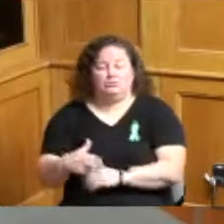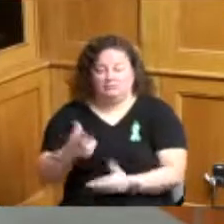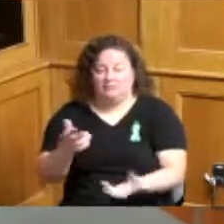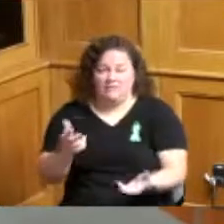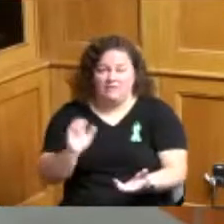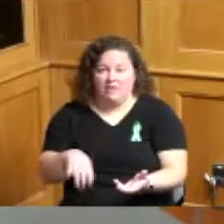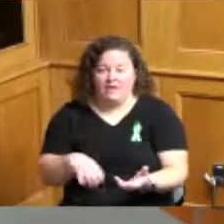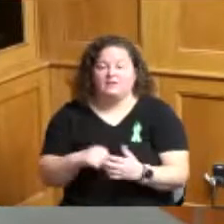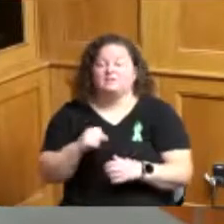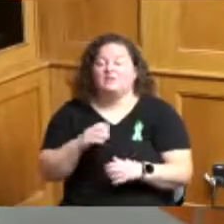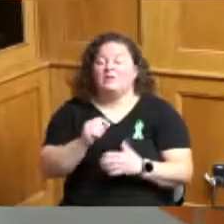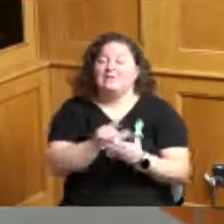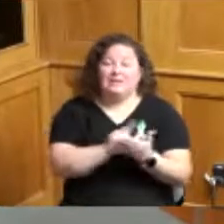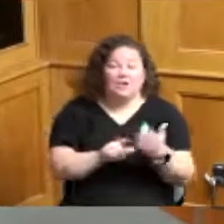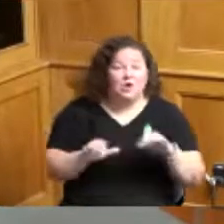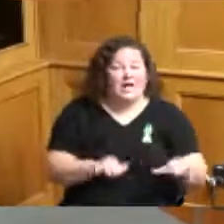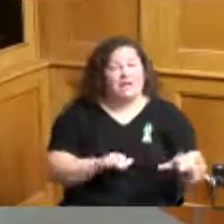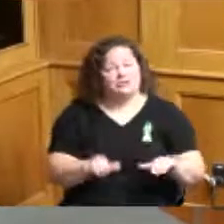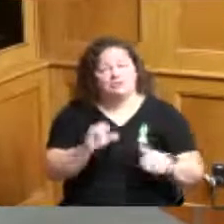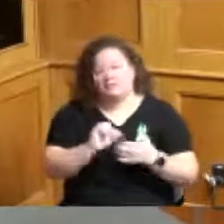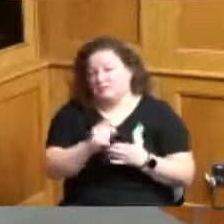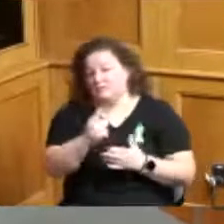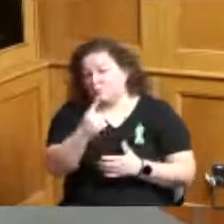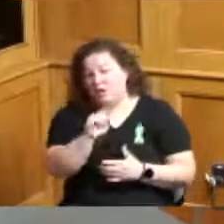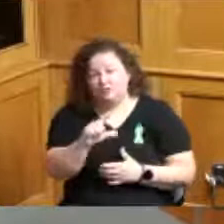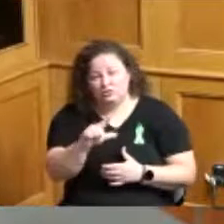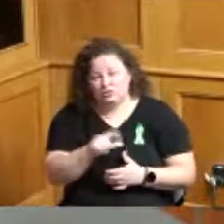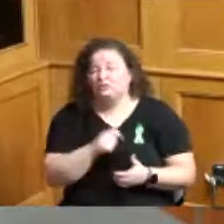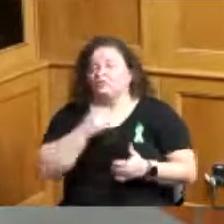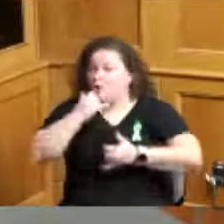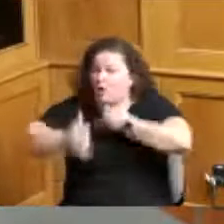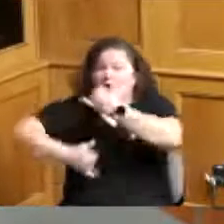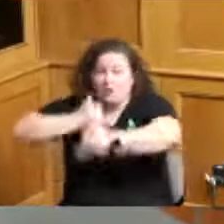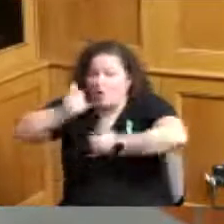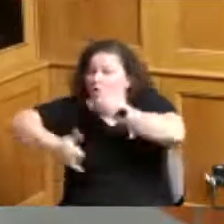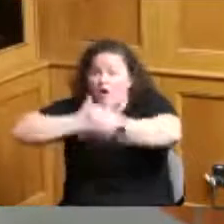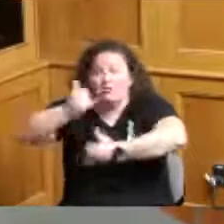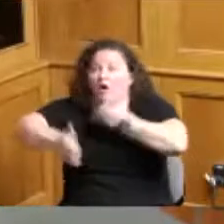as a tool you know calling people repeatedly is a tool they use is actually quite effective so